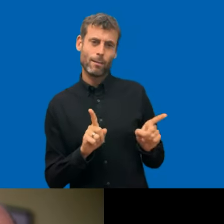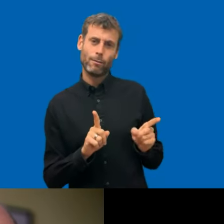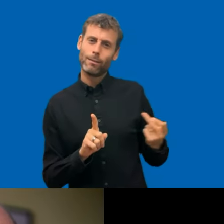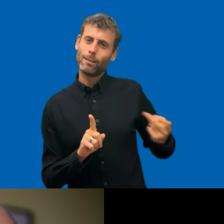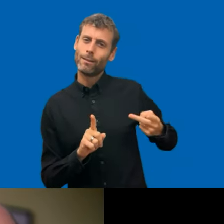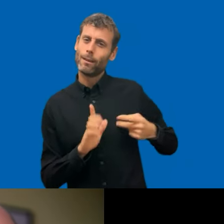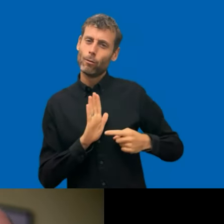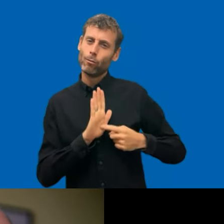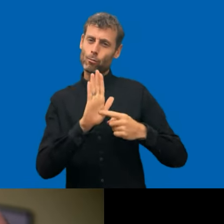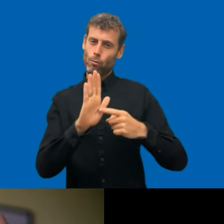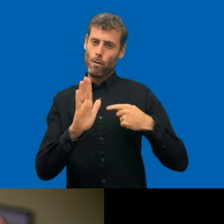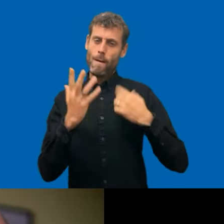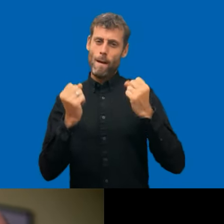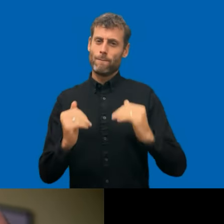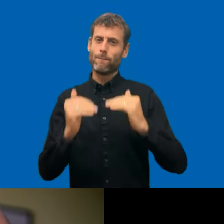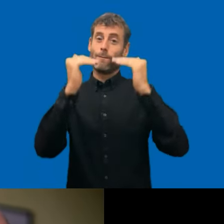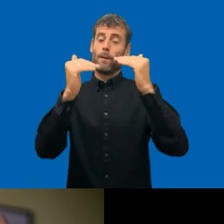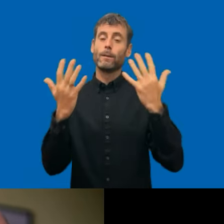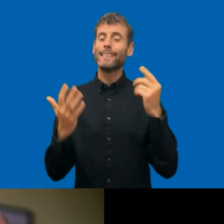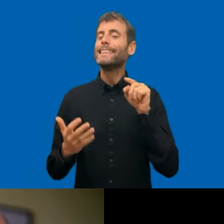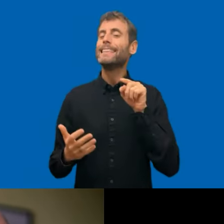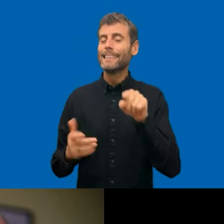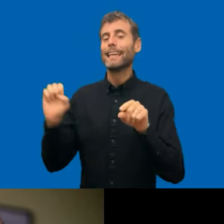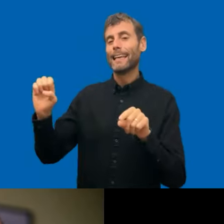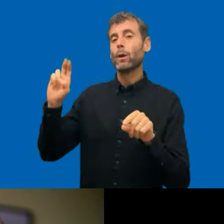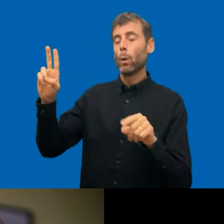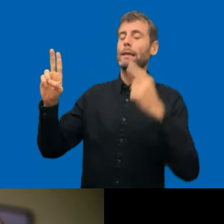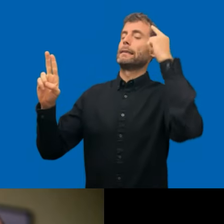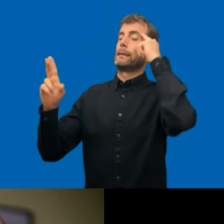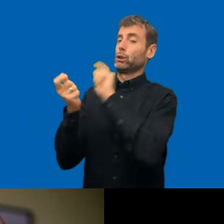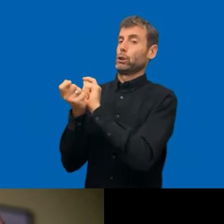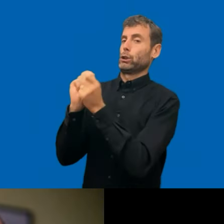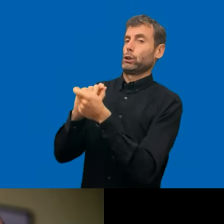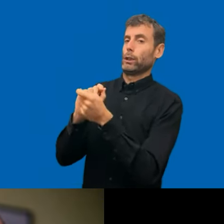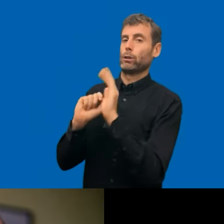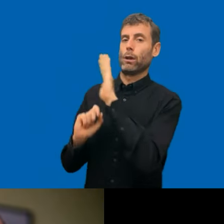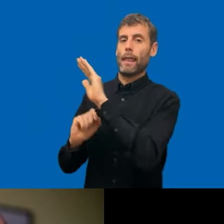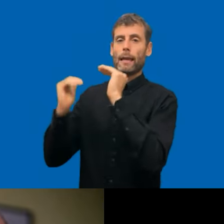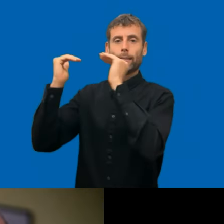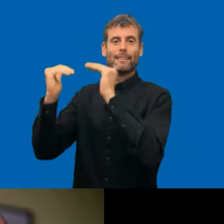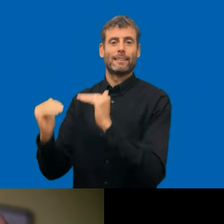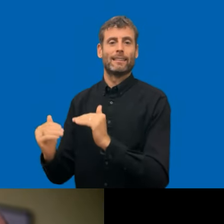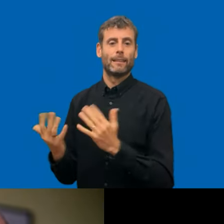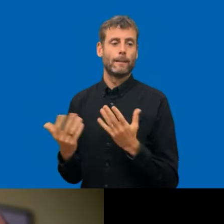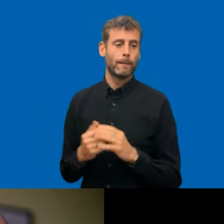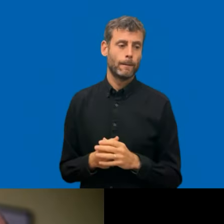Yes, of course. I want to ask our Danish friends, the response in Denmark,